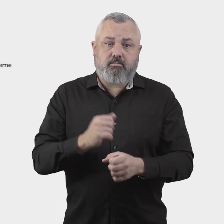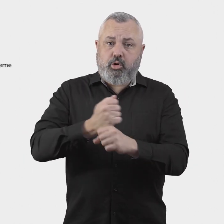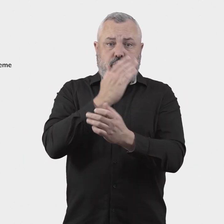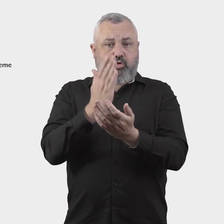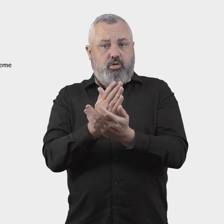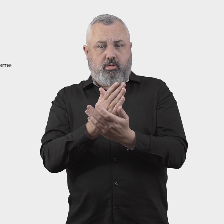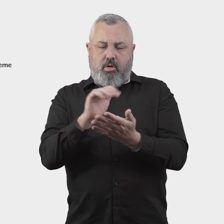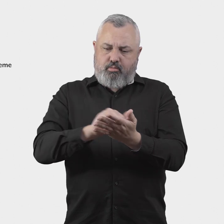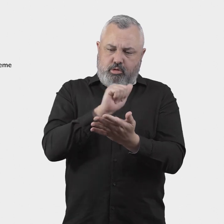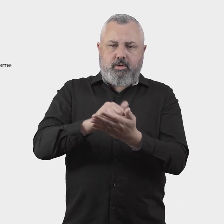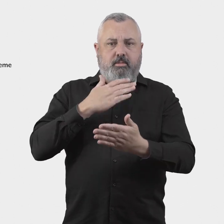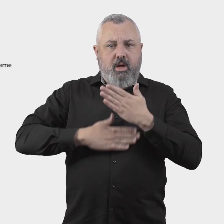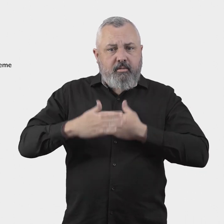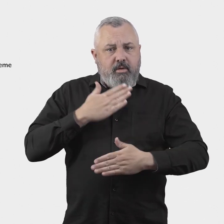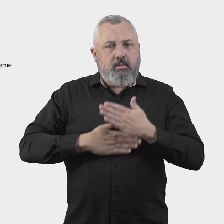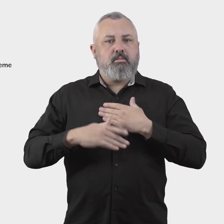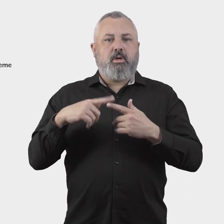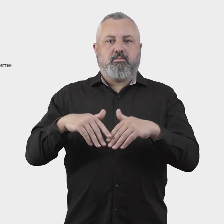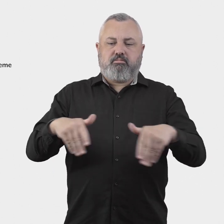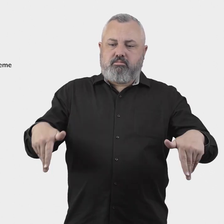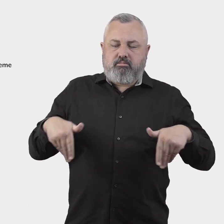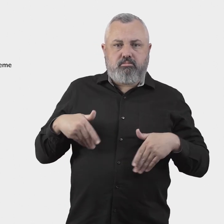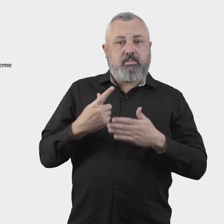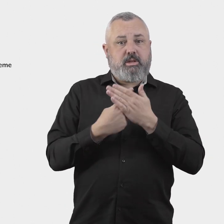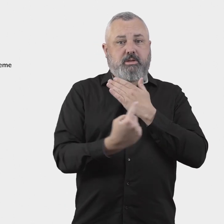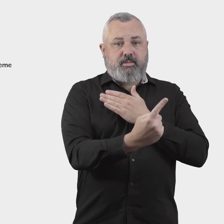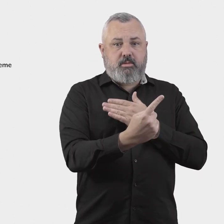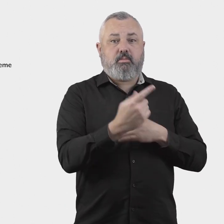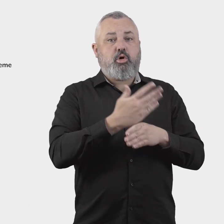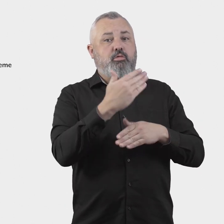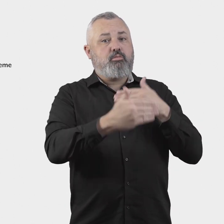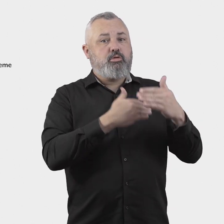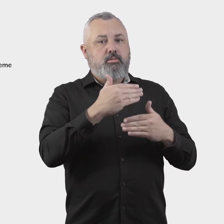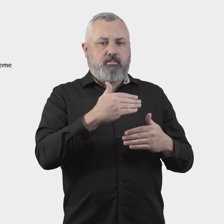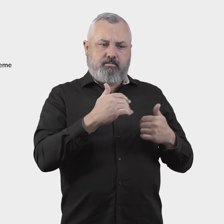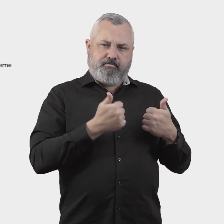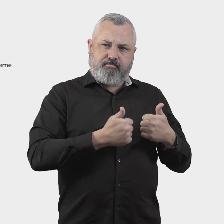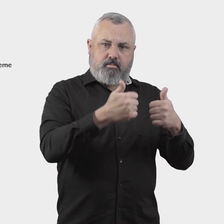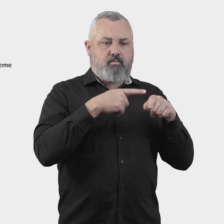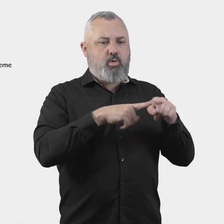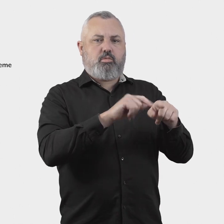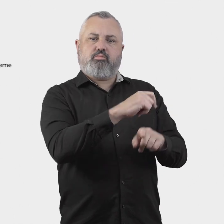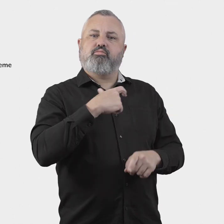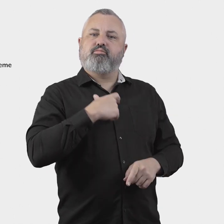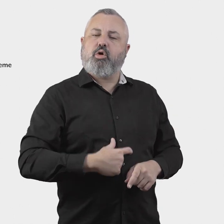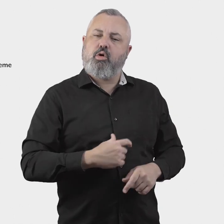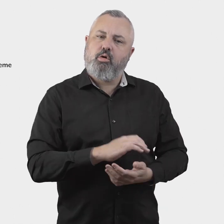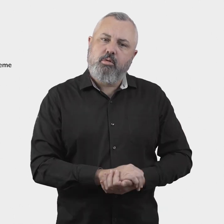to act impartially, independently and effectively in acquitting its functions.